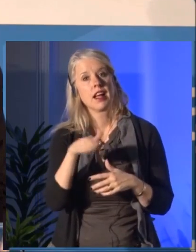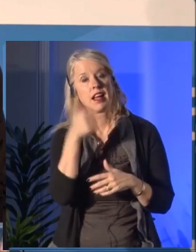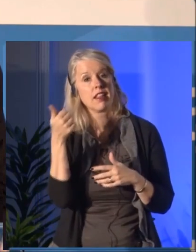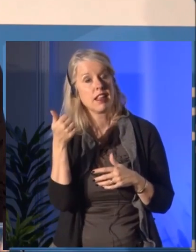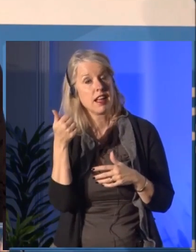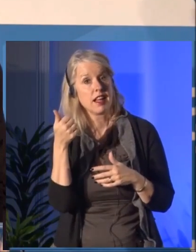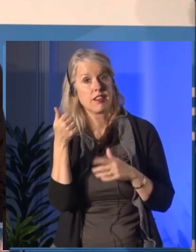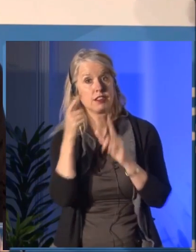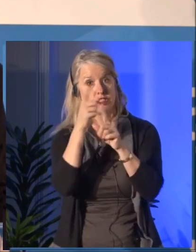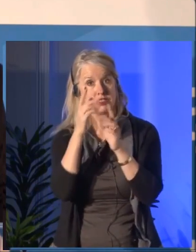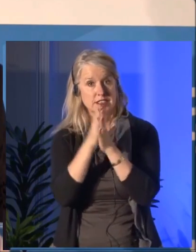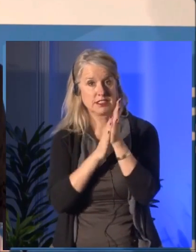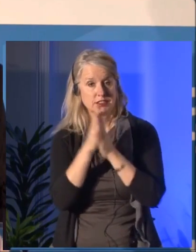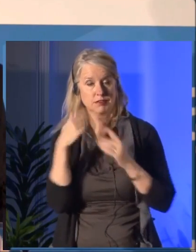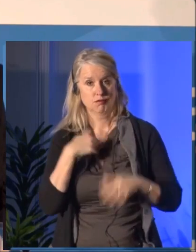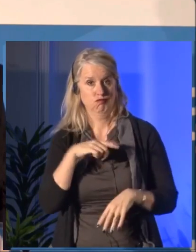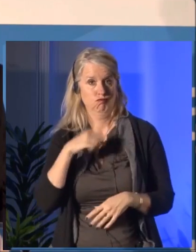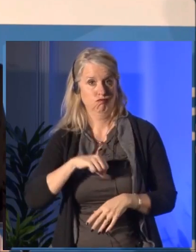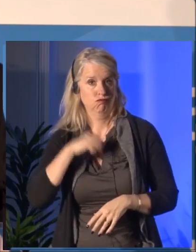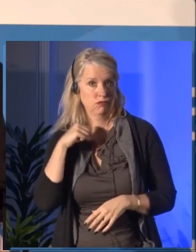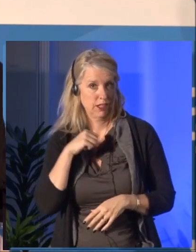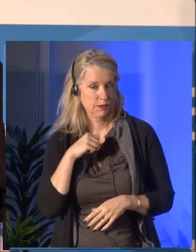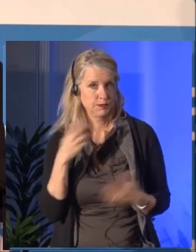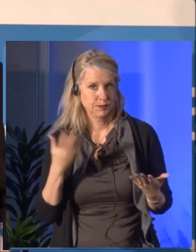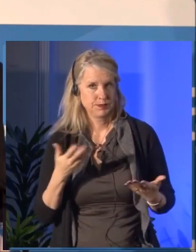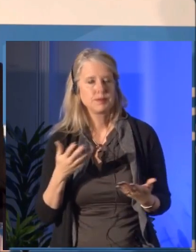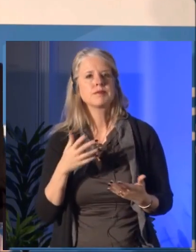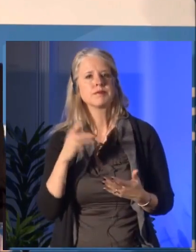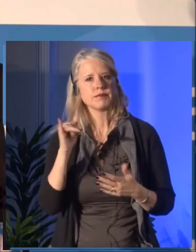And as part of the federal government's commitment